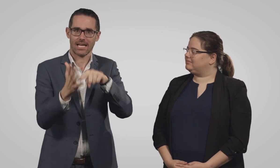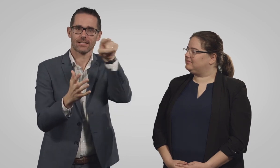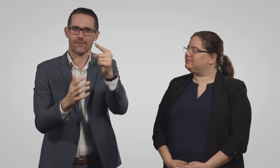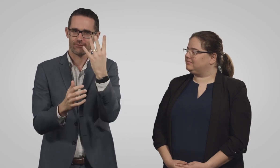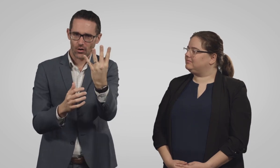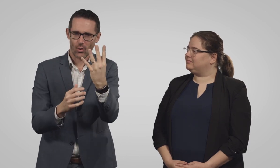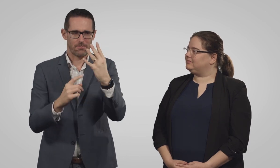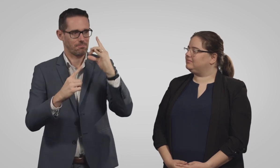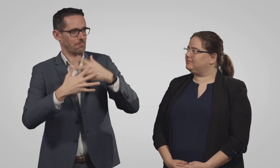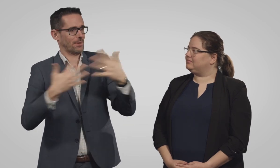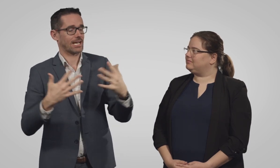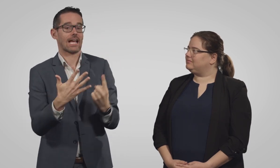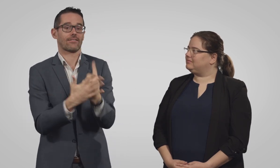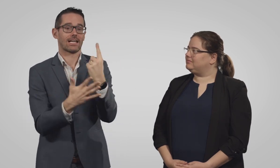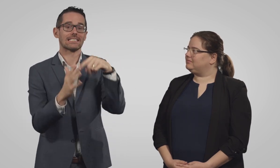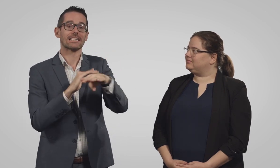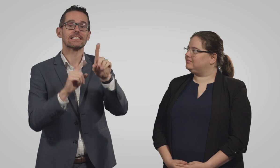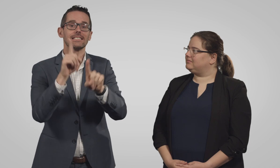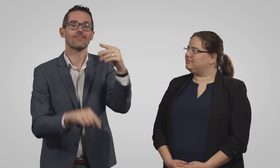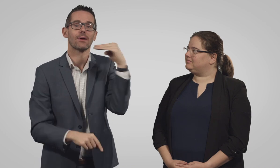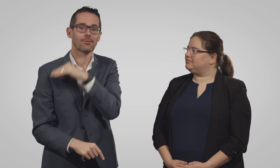at four major events within the City of Melbourne.